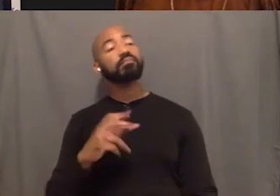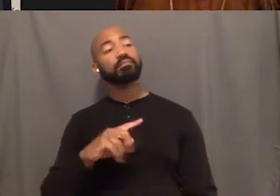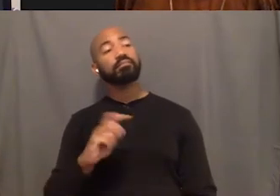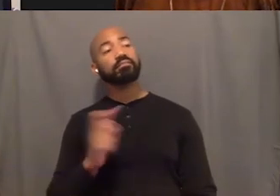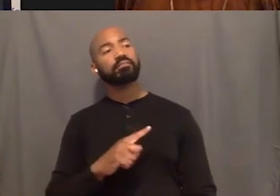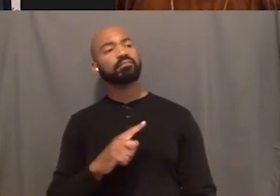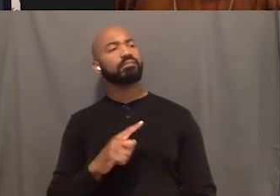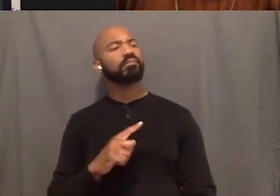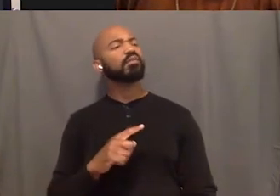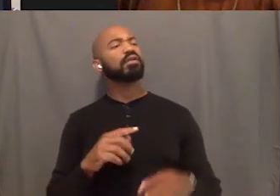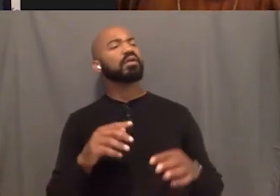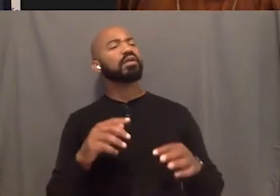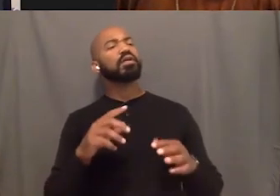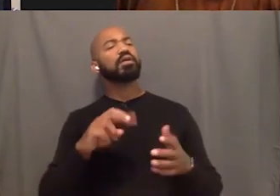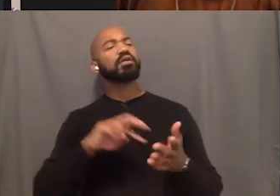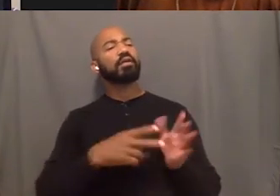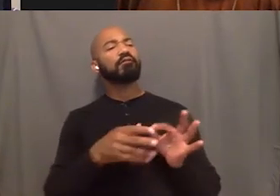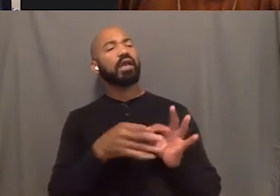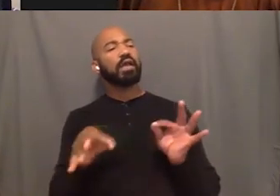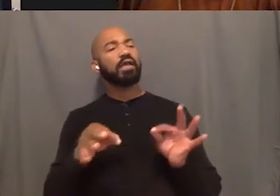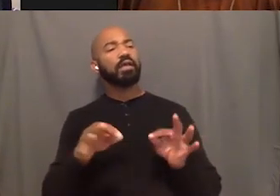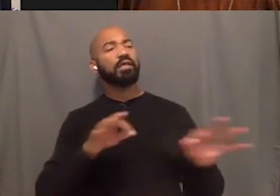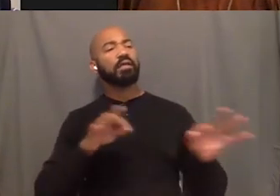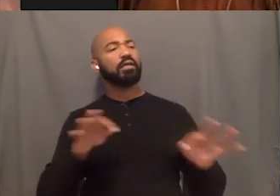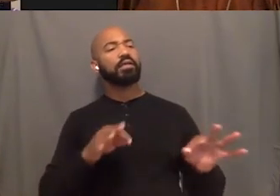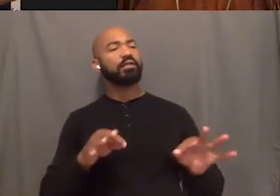Define what? - Beauty. Beauty for me is,